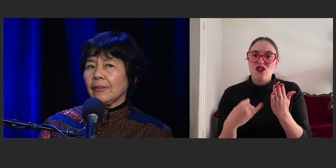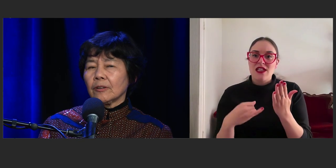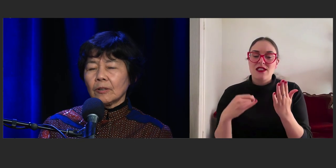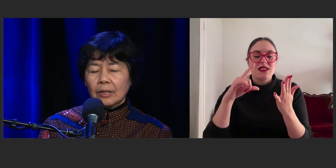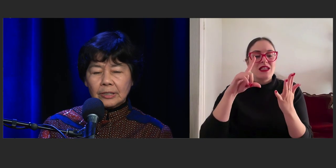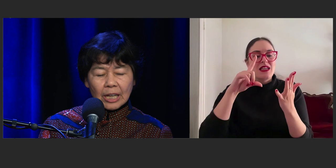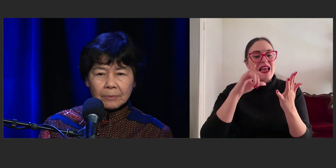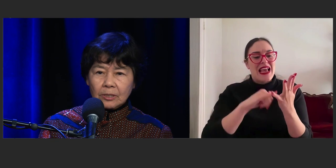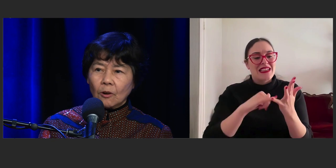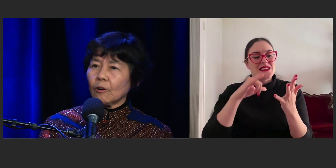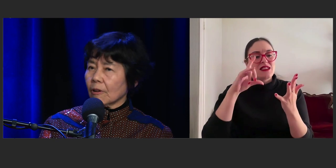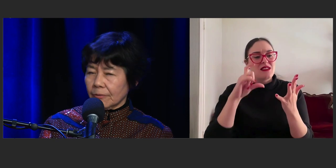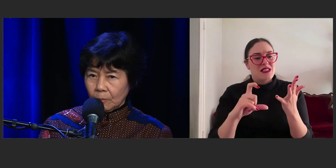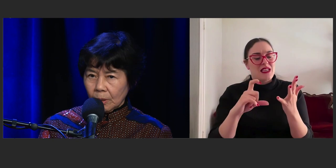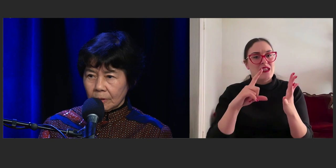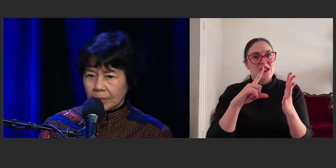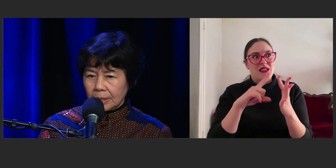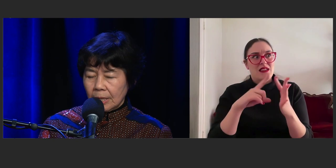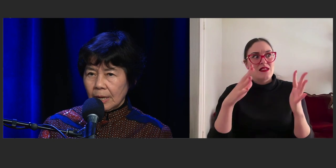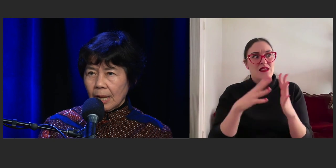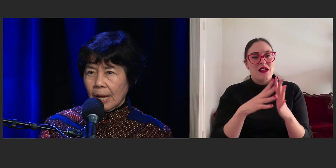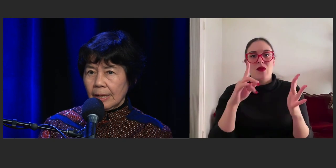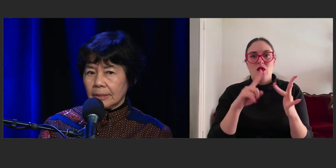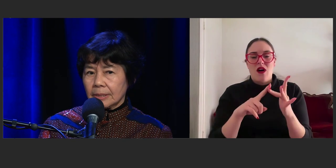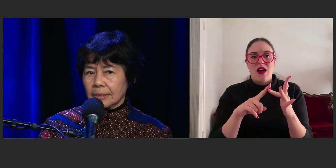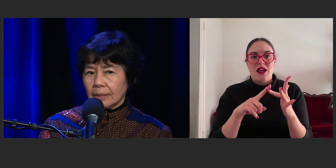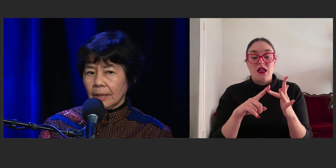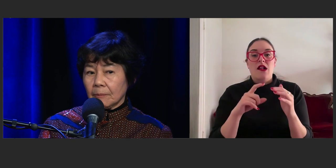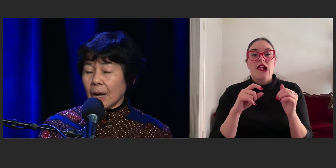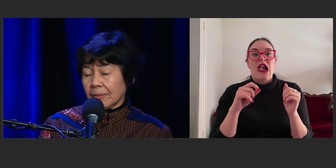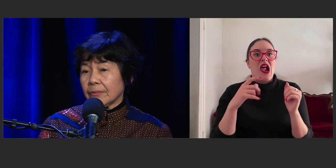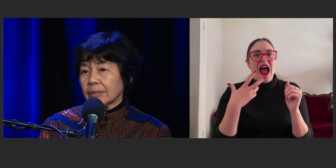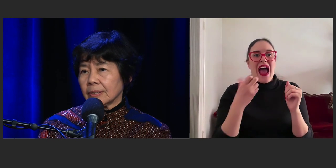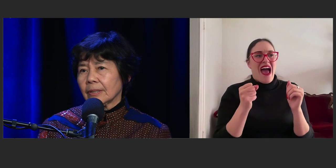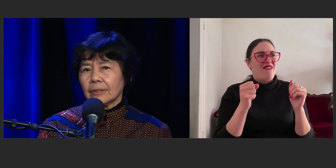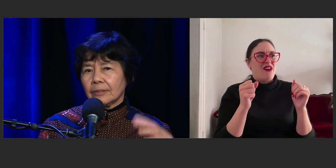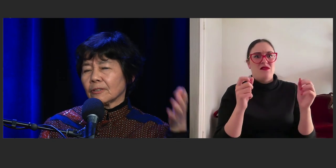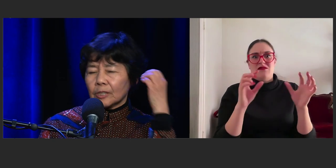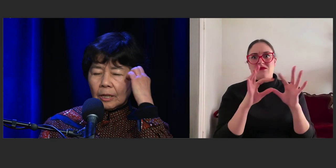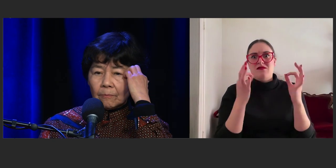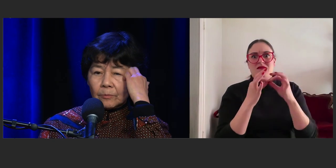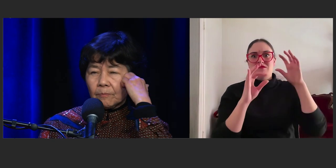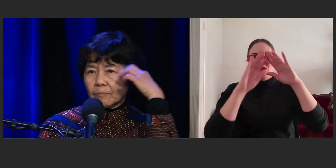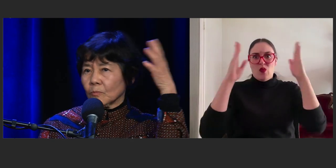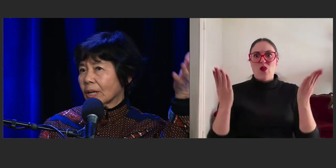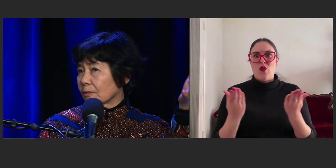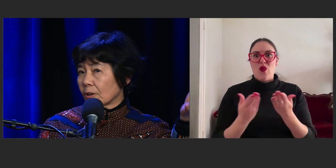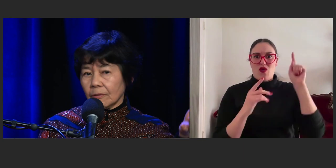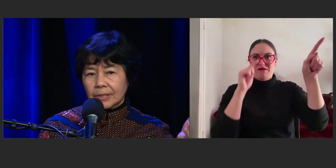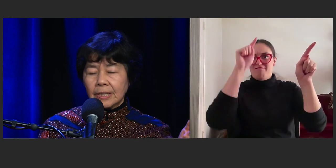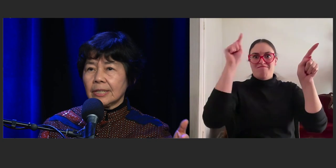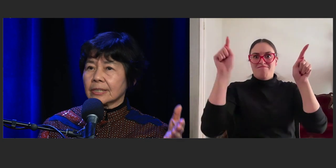And there are chapters all over the world and I've even when I've gone overseas,